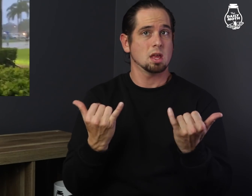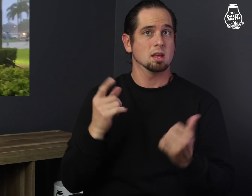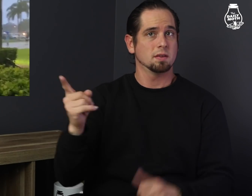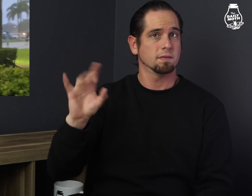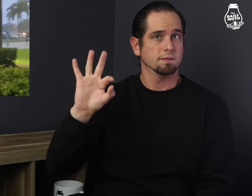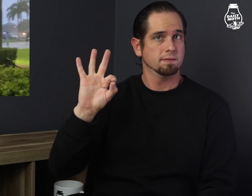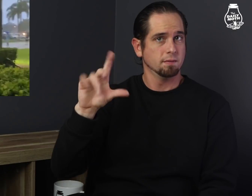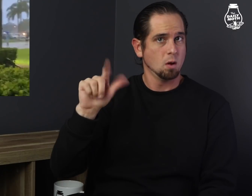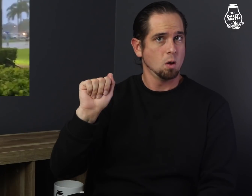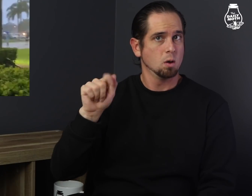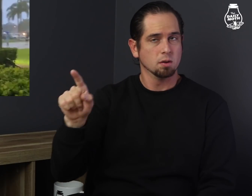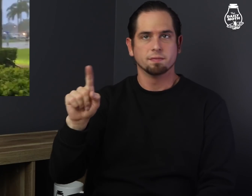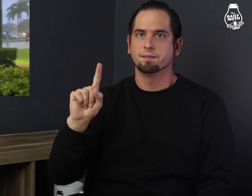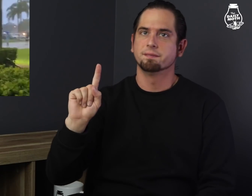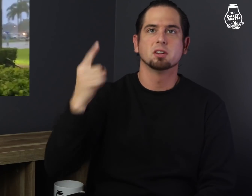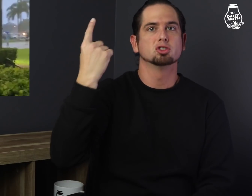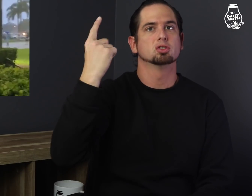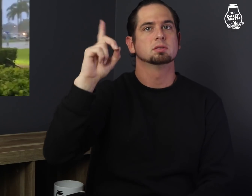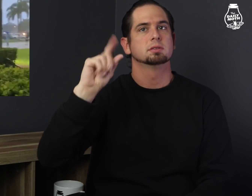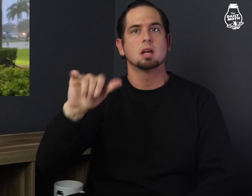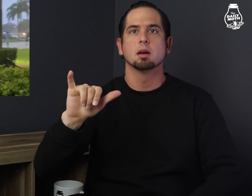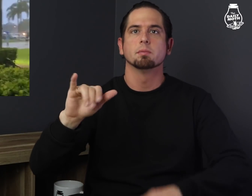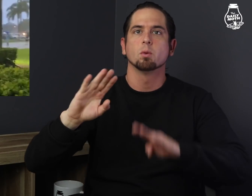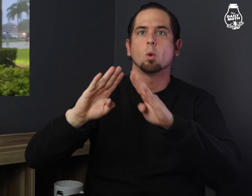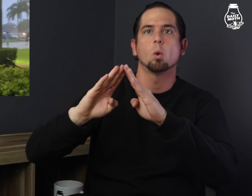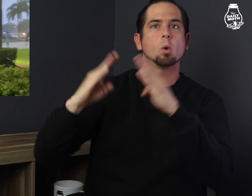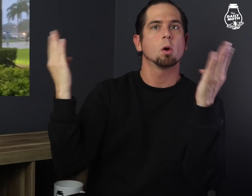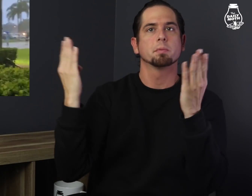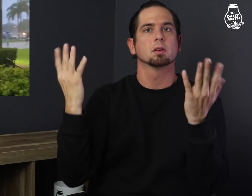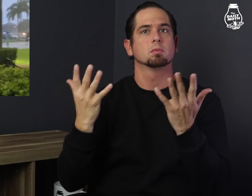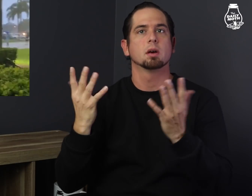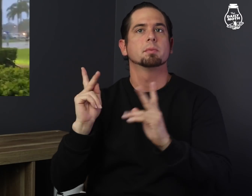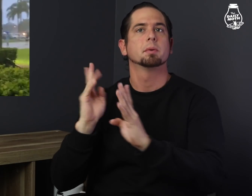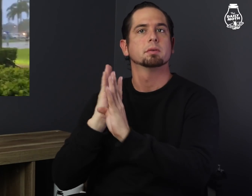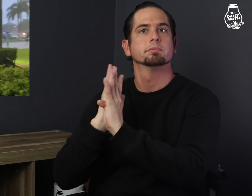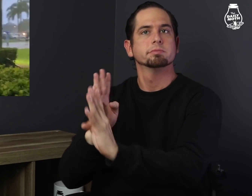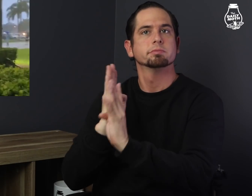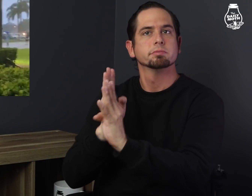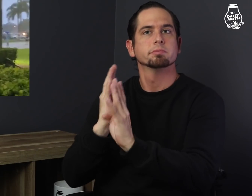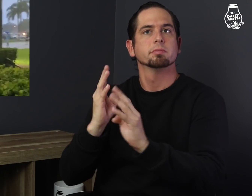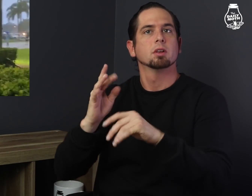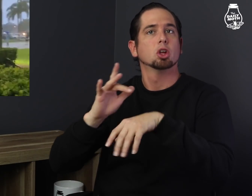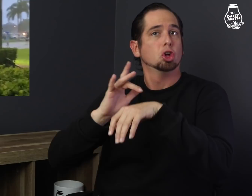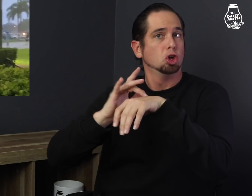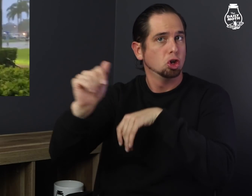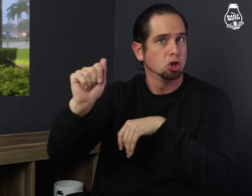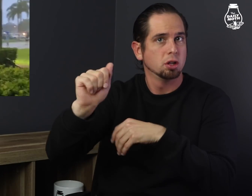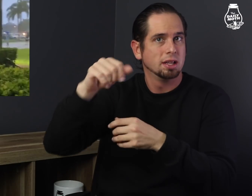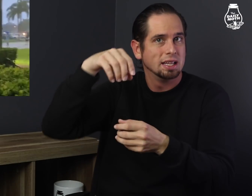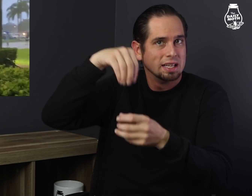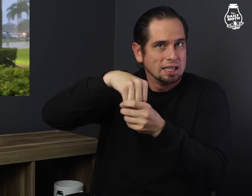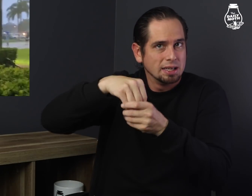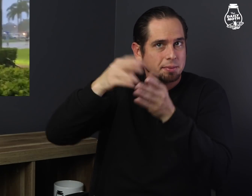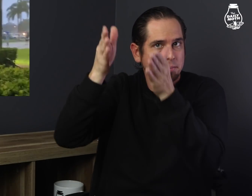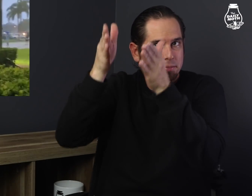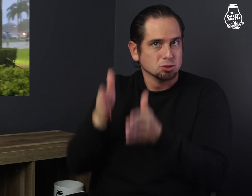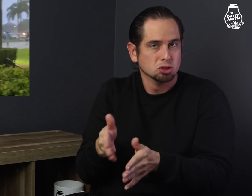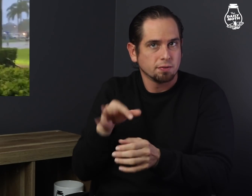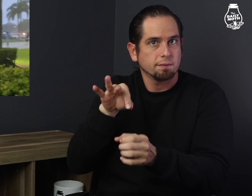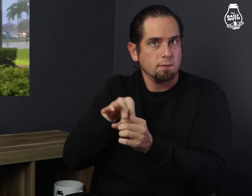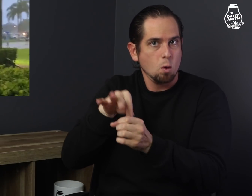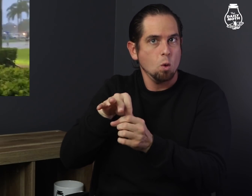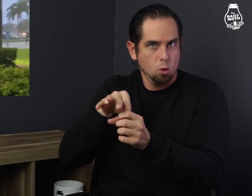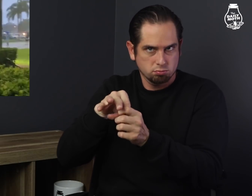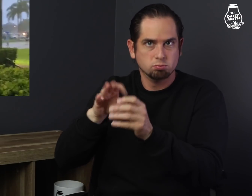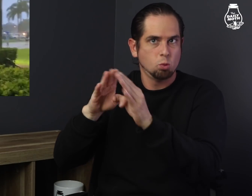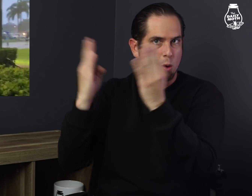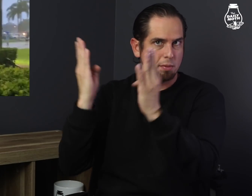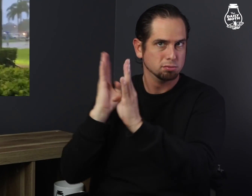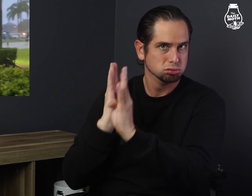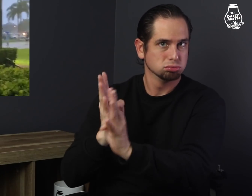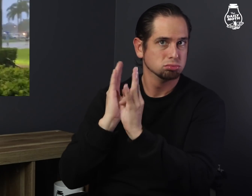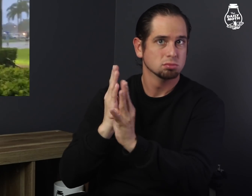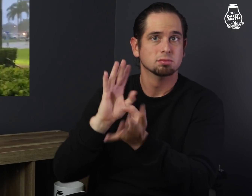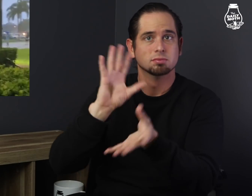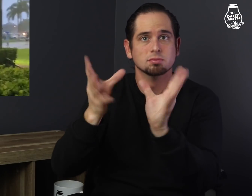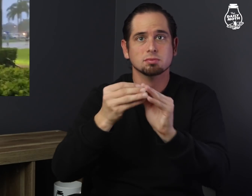Today is Florida's first day for early in-person voting